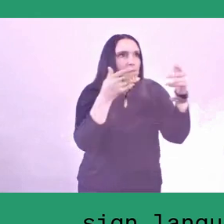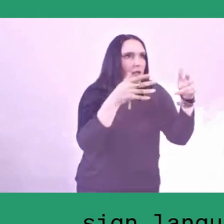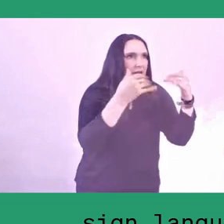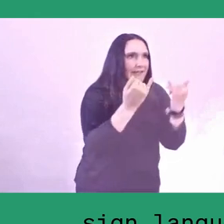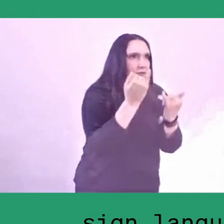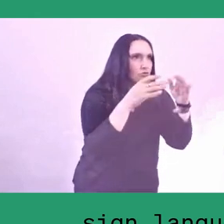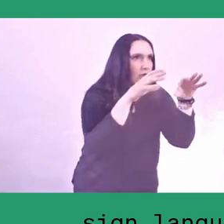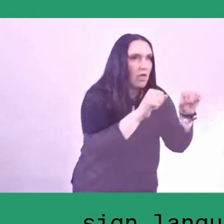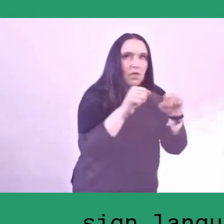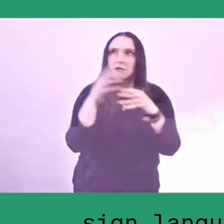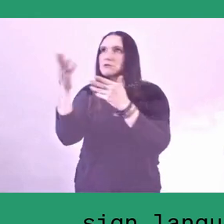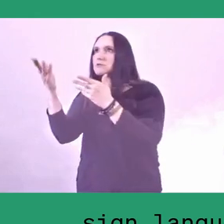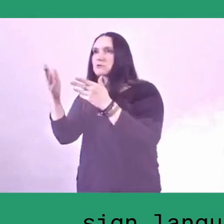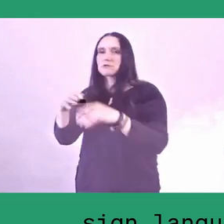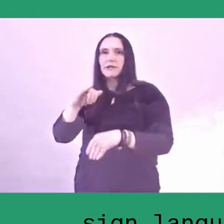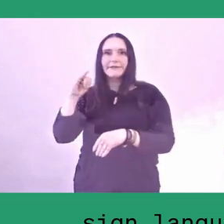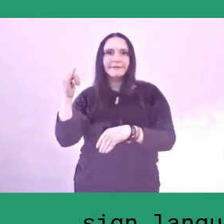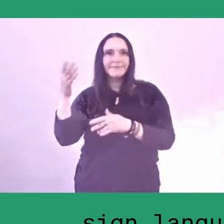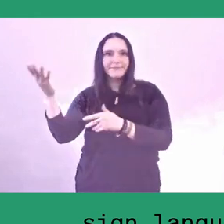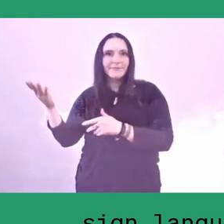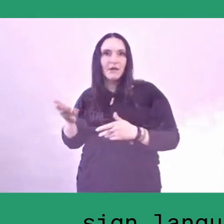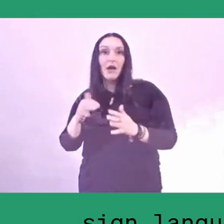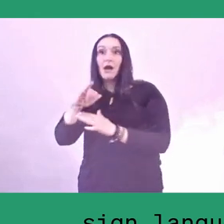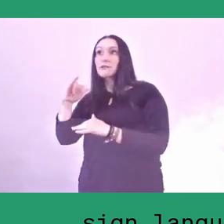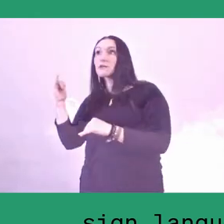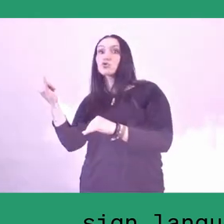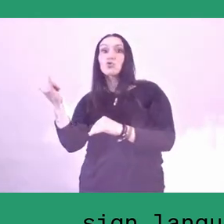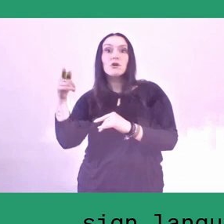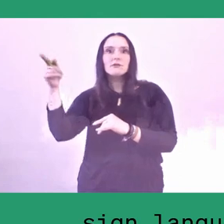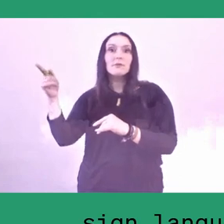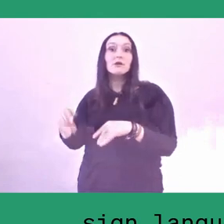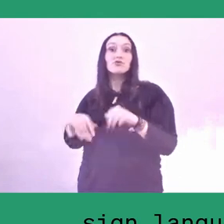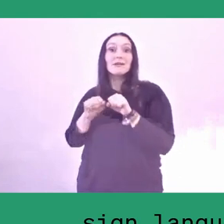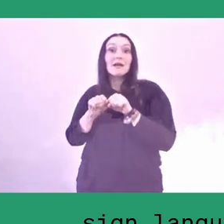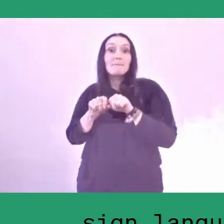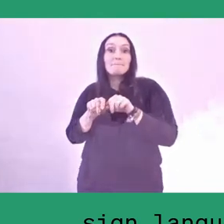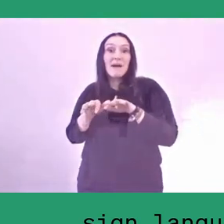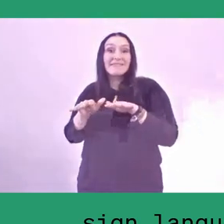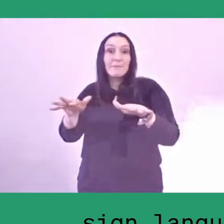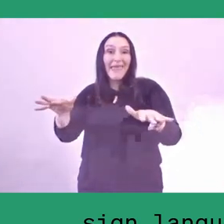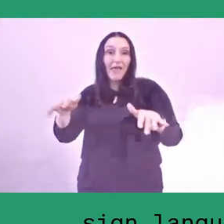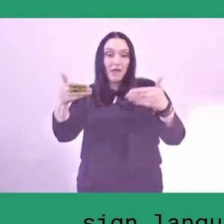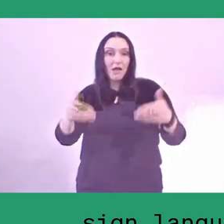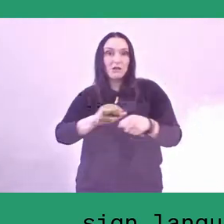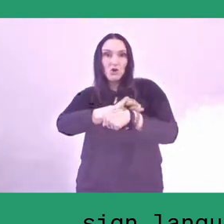Those who live on ecotourism during the pandemic have had to switch to organic farming,